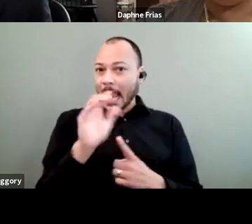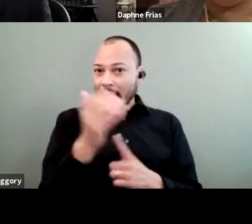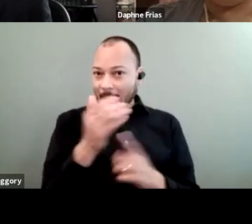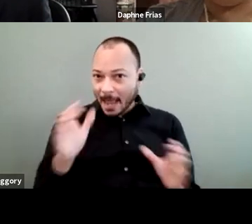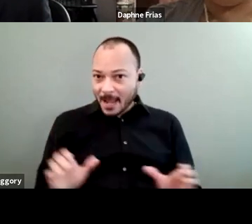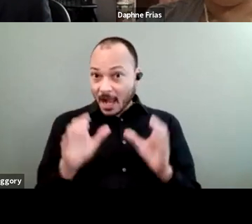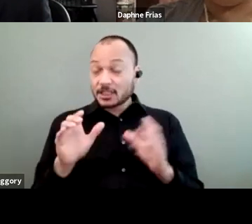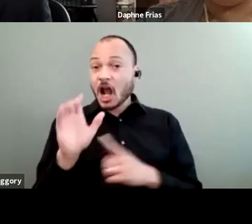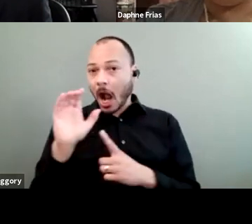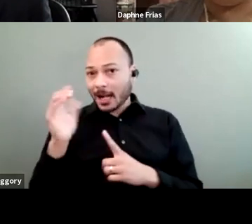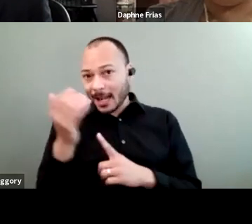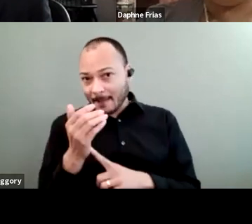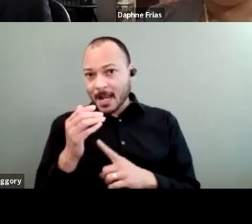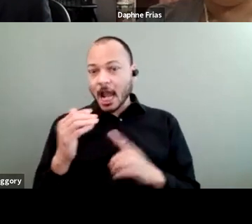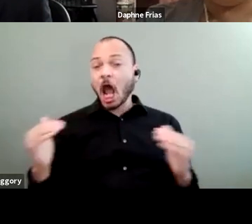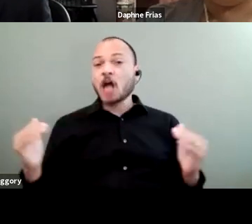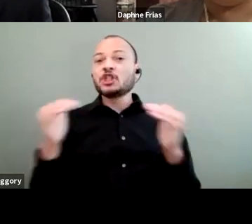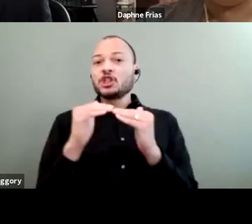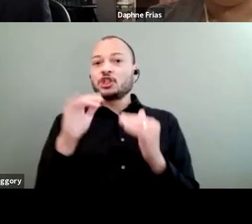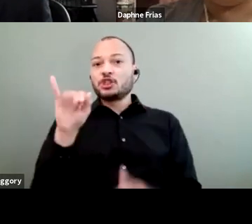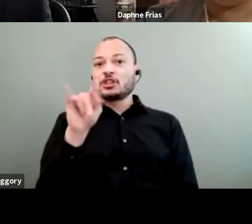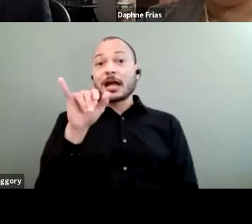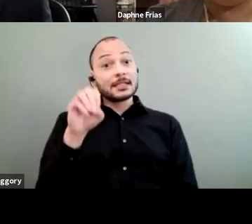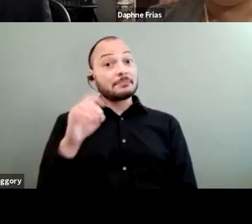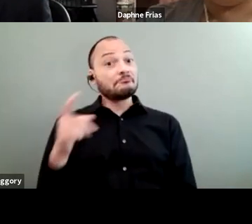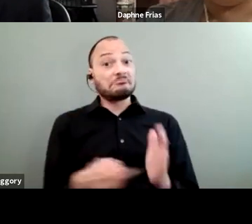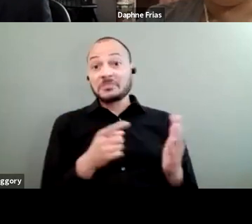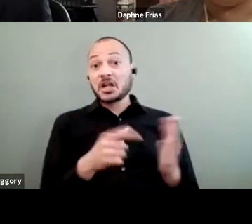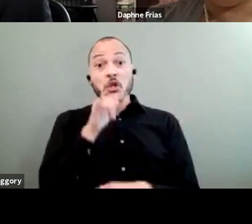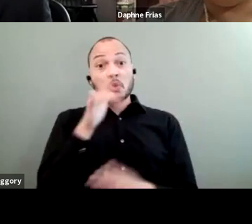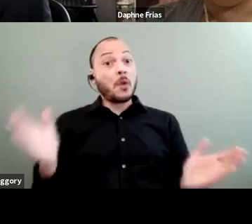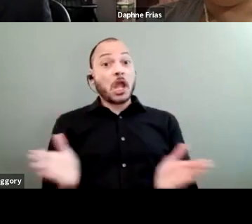sometimes do not encourage the participation of people with disabilities.